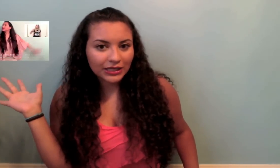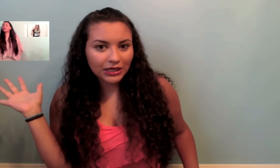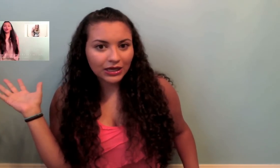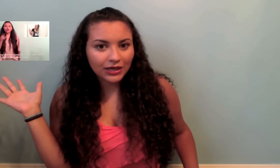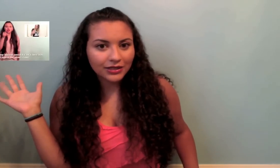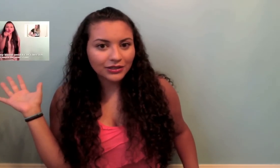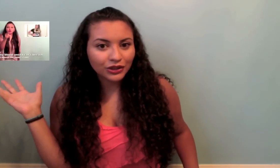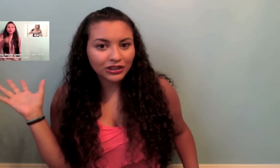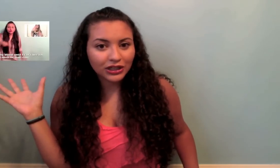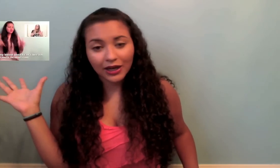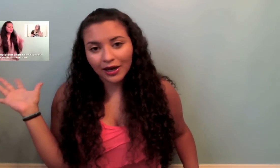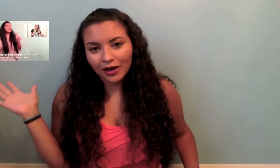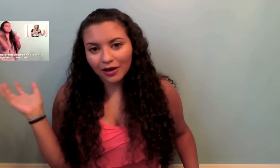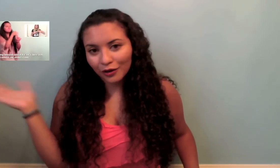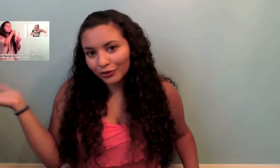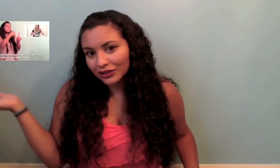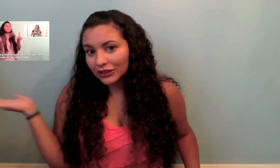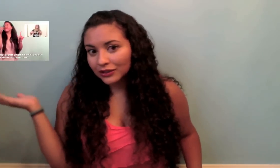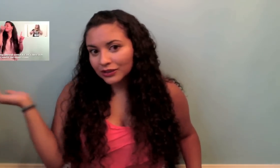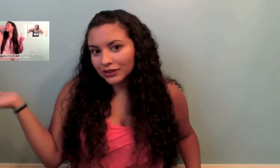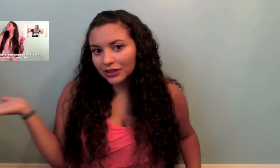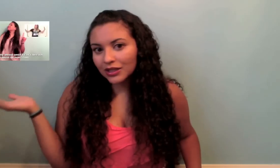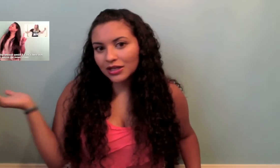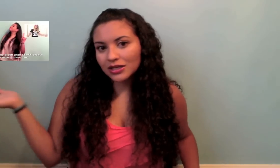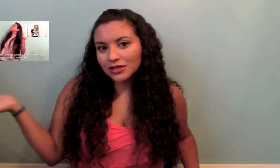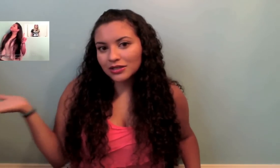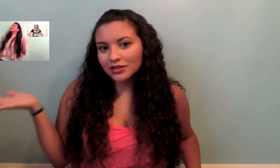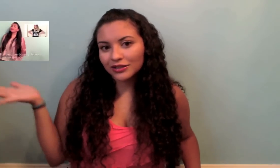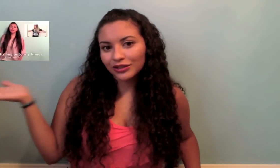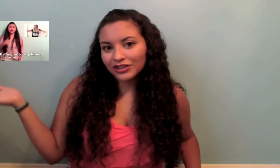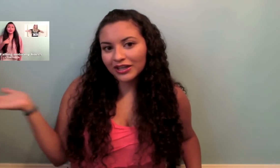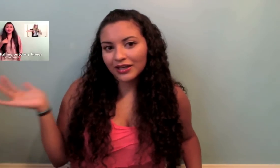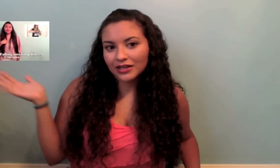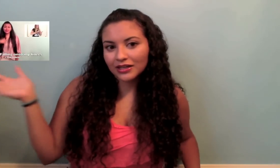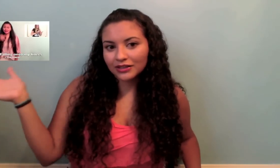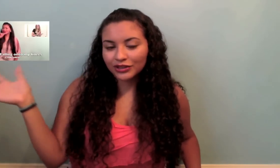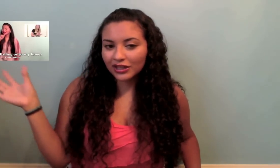This is your chance You should click it now.